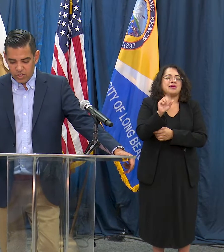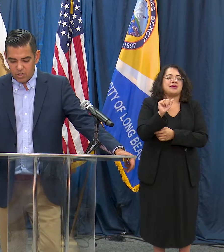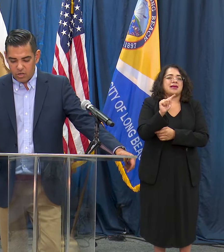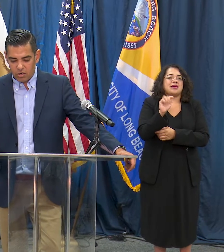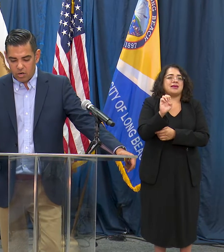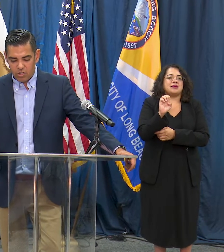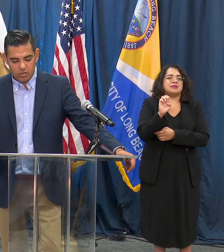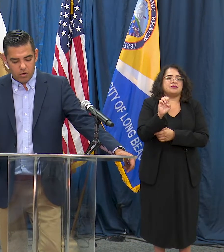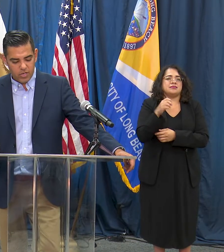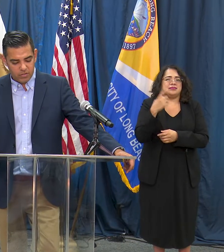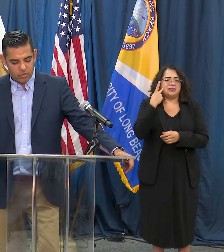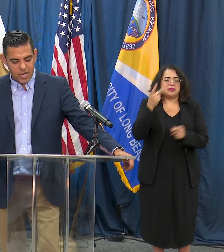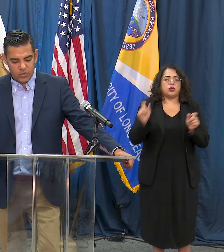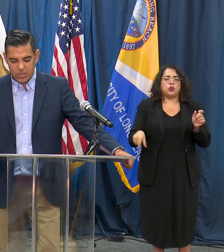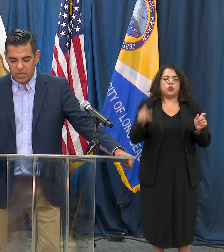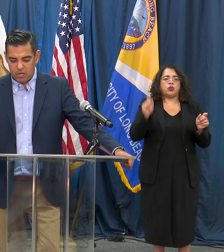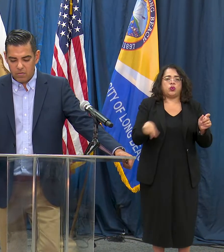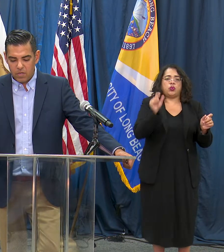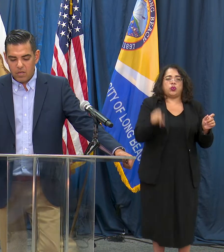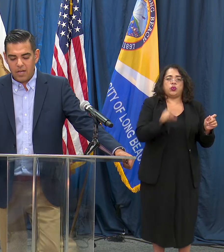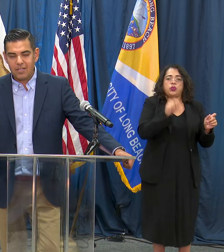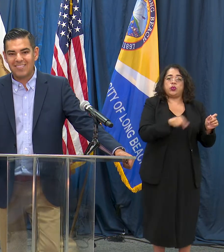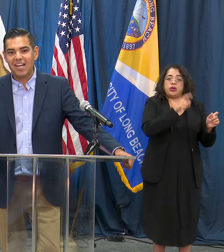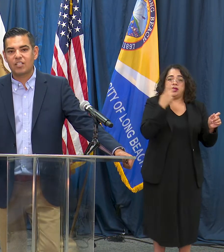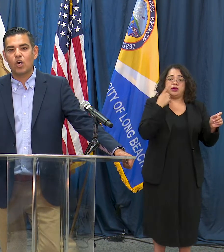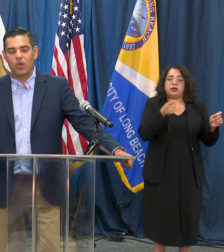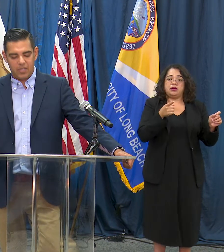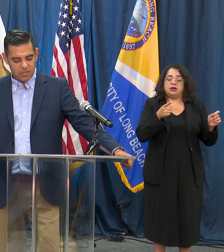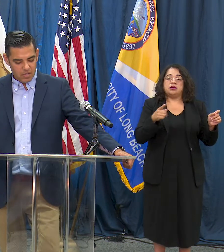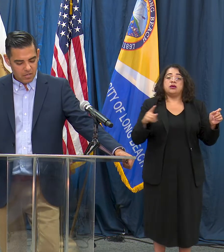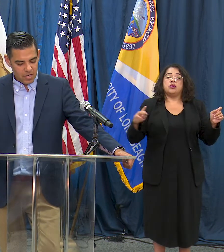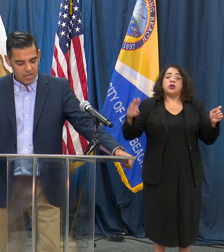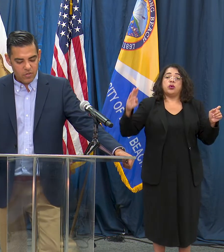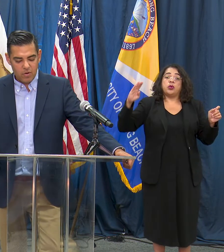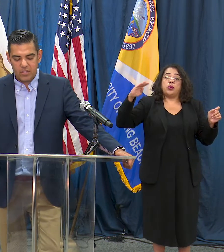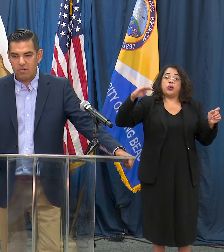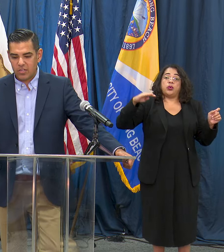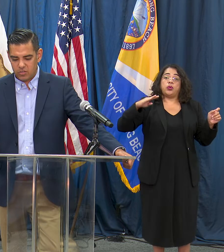our current trajectory here is not going in the right direction